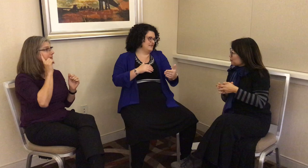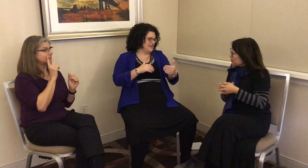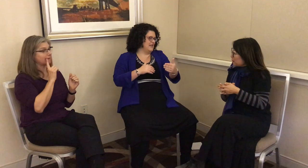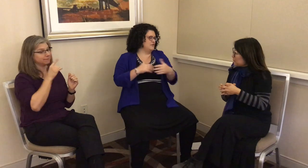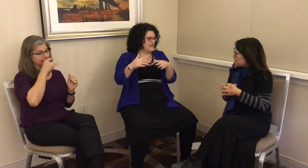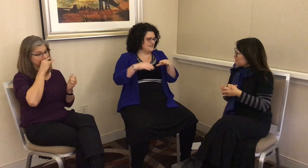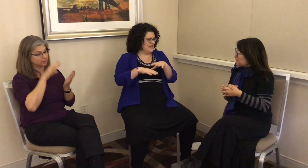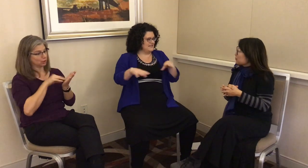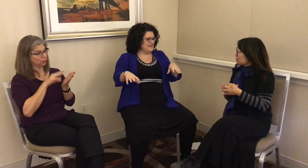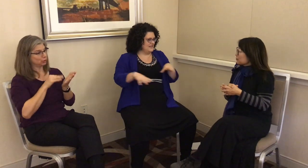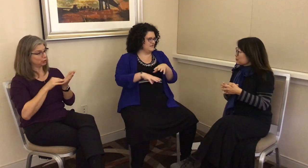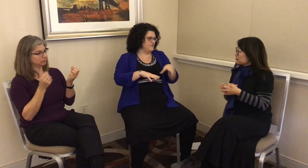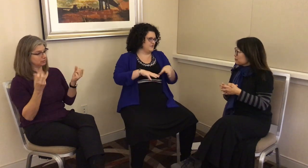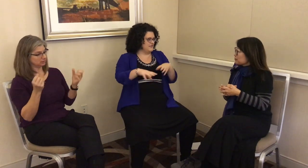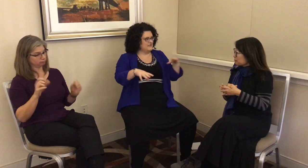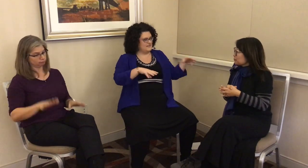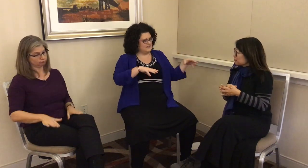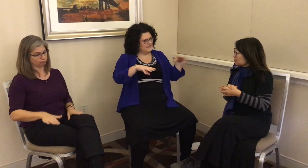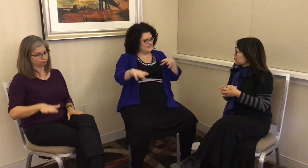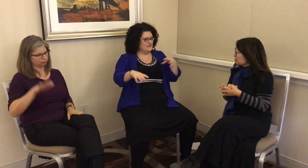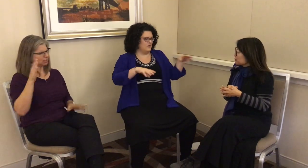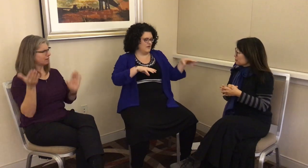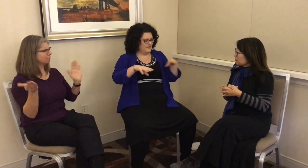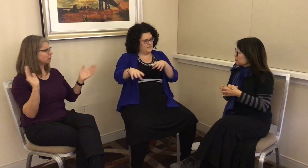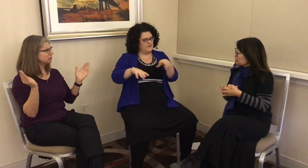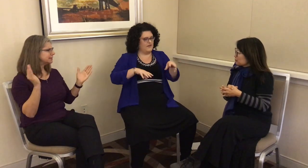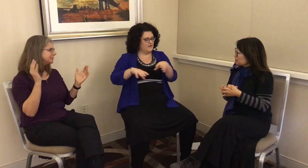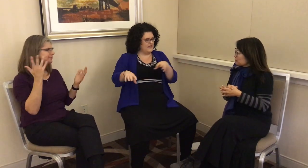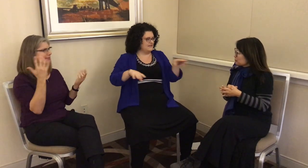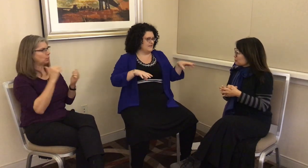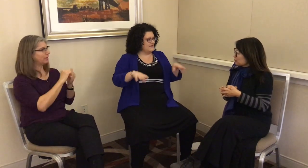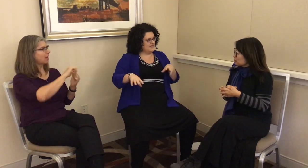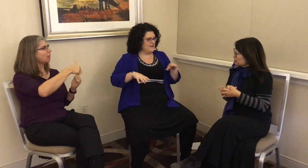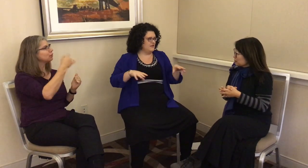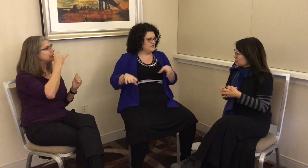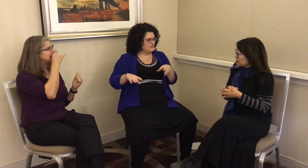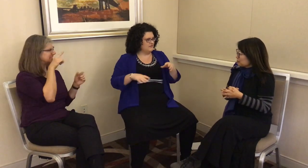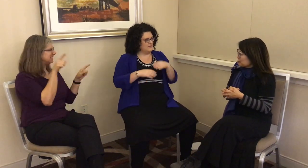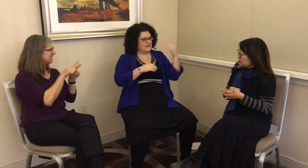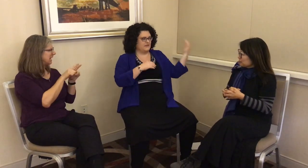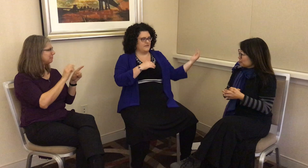sign language as kids versus with other kids around the same age – when they learn it